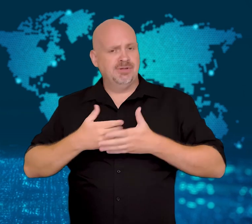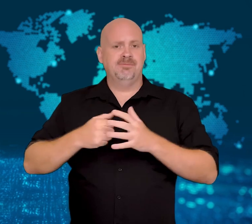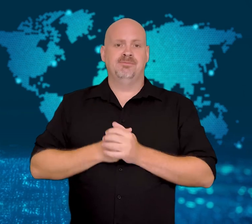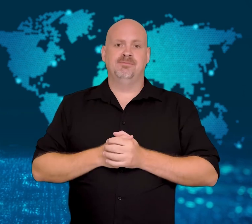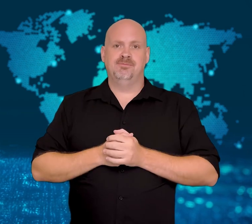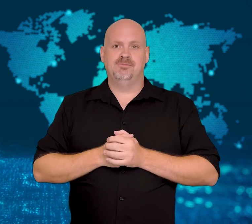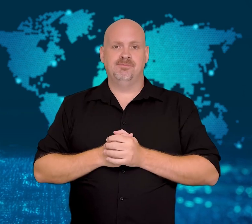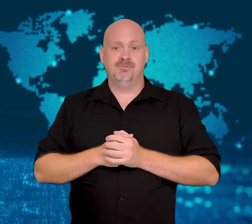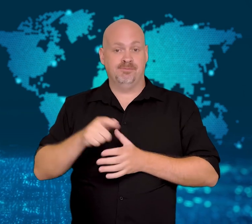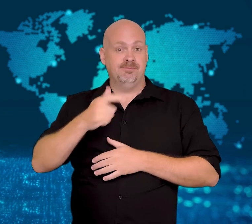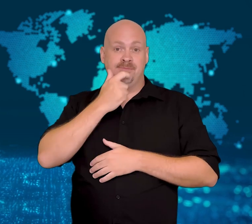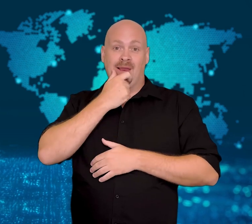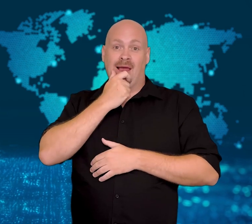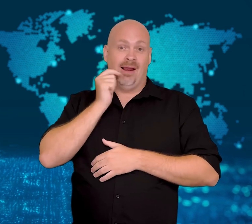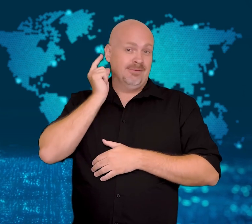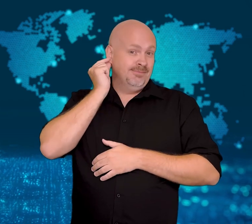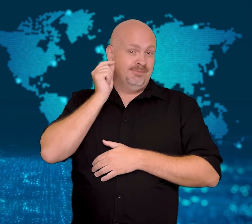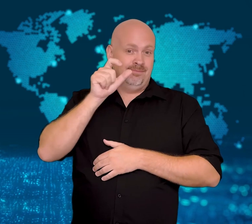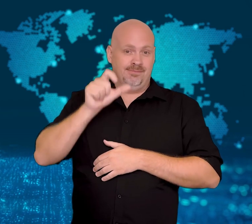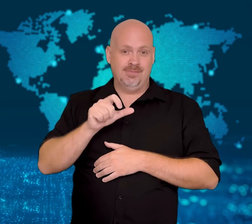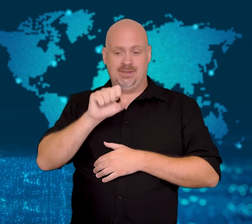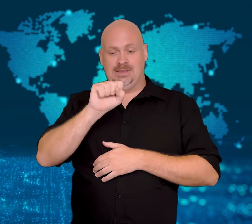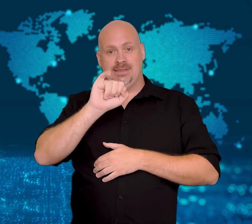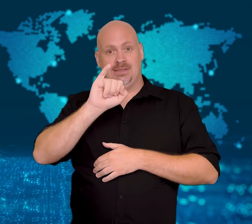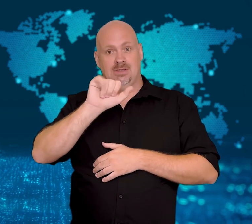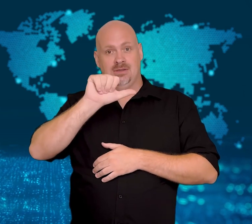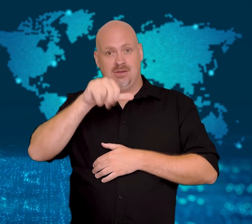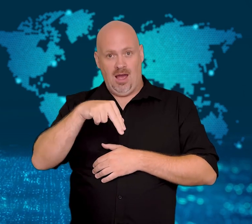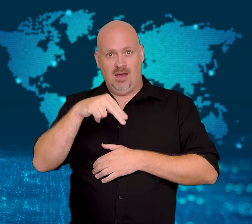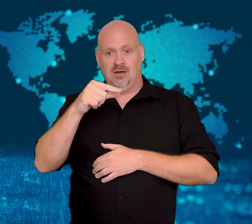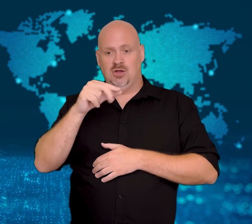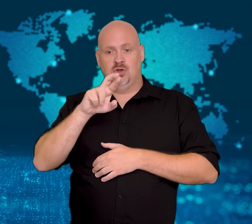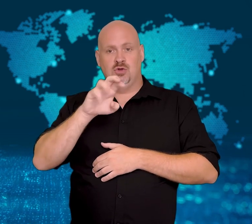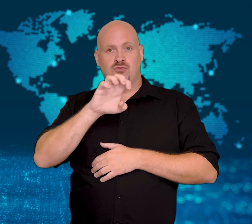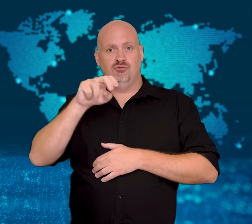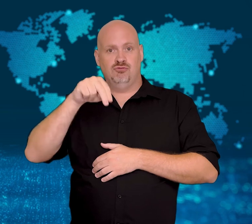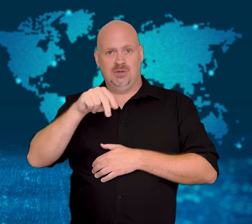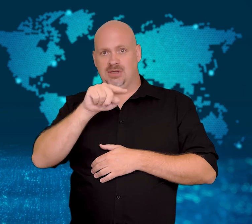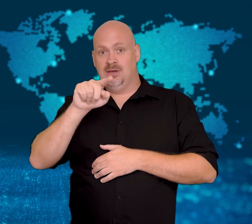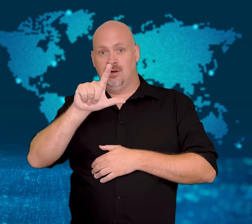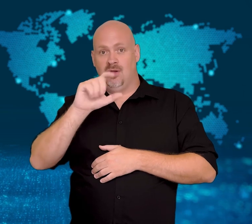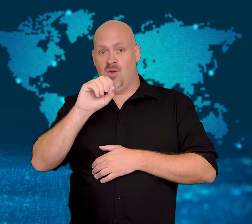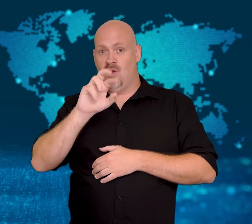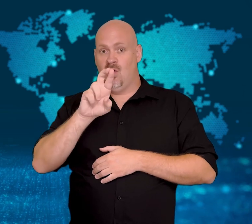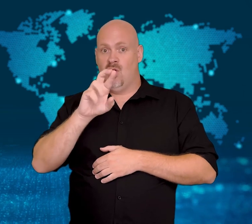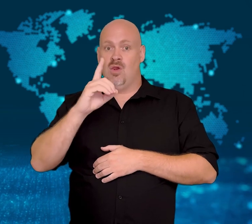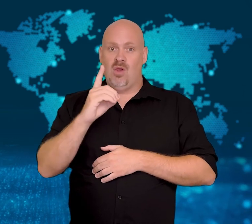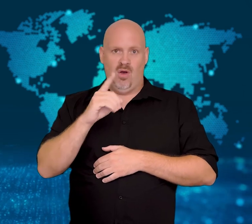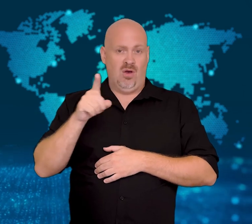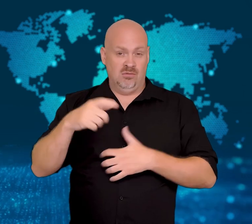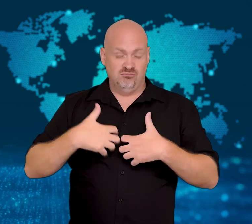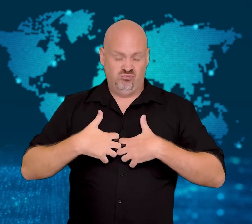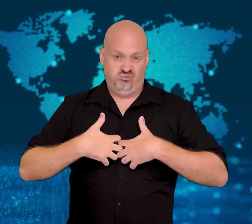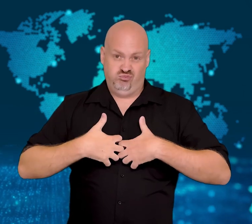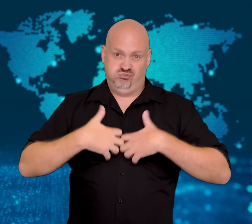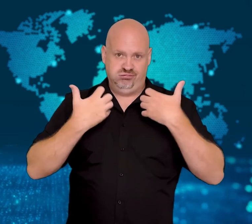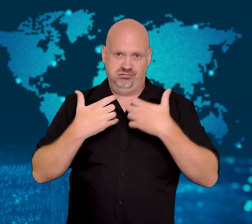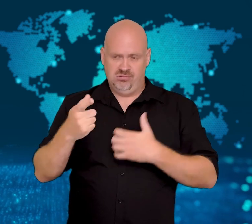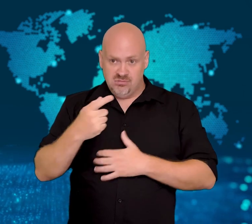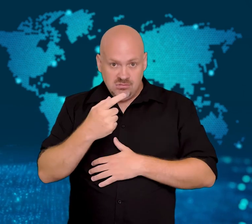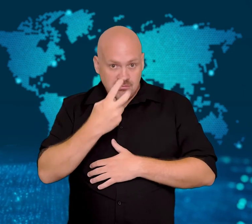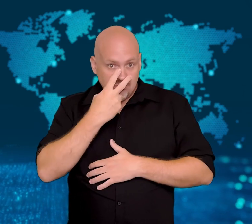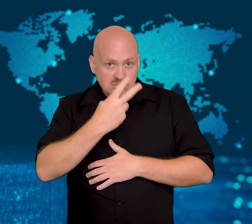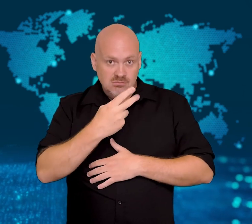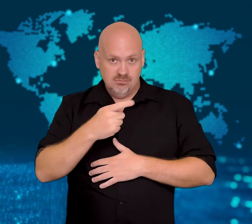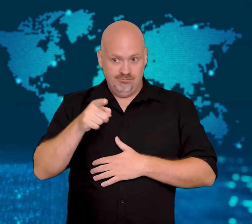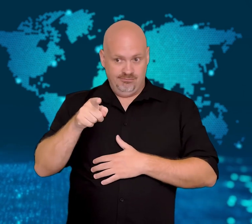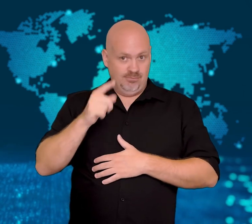However, a British model, Sian Green-Lord, was outraged when she realized